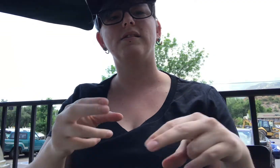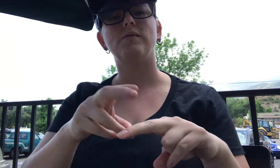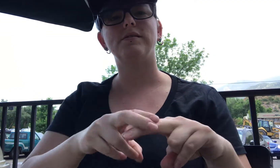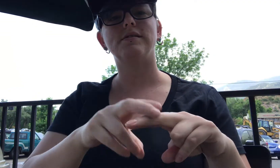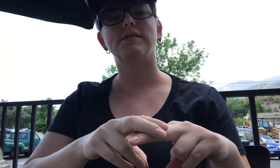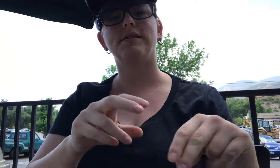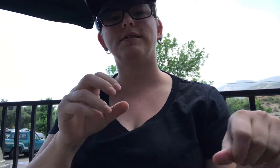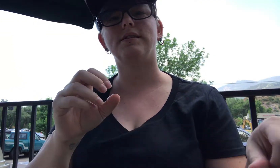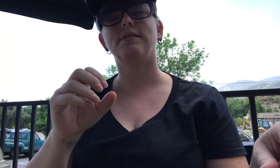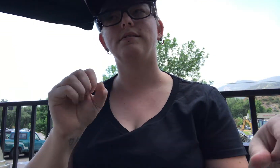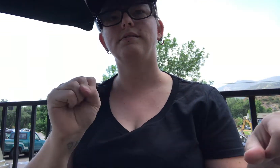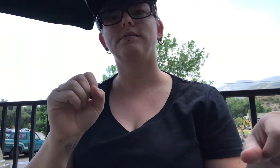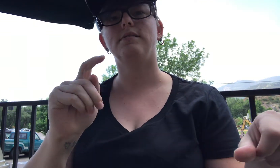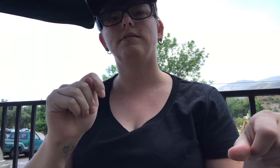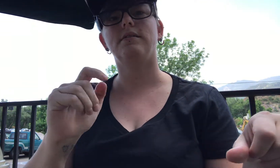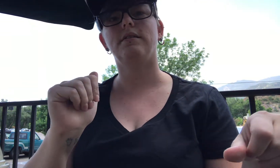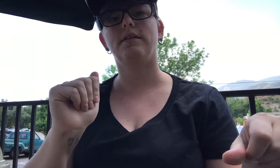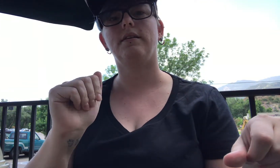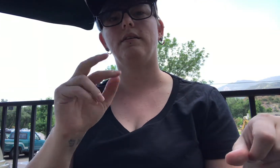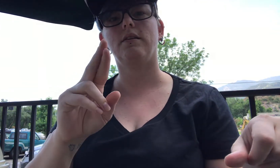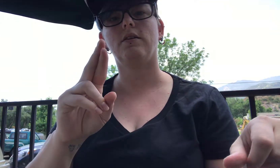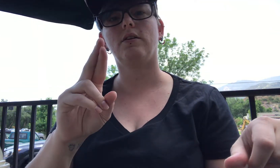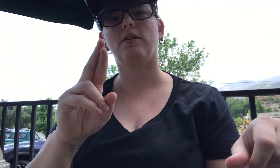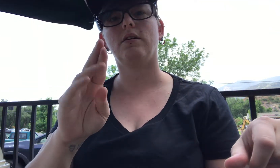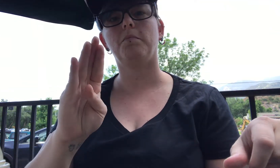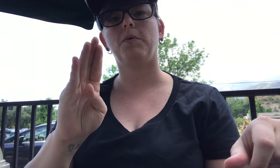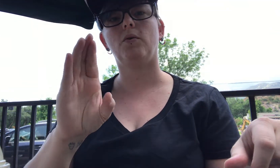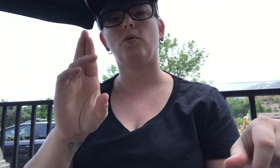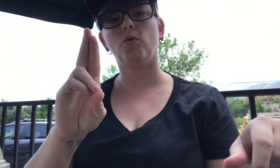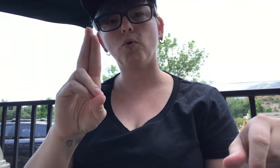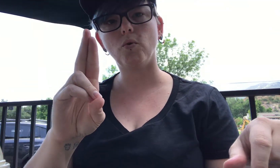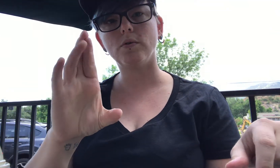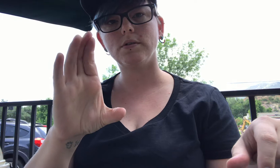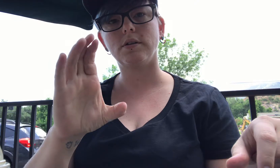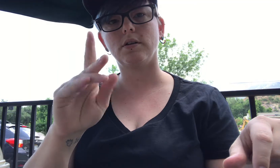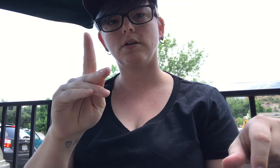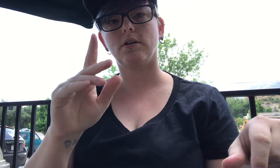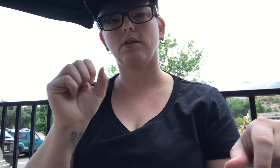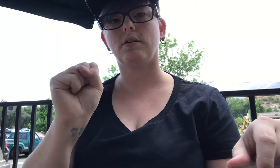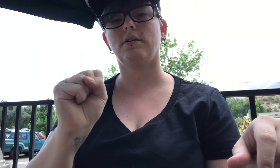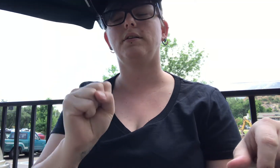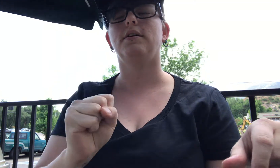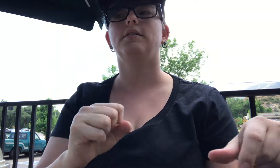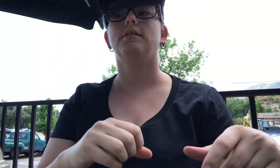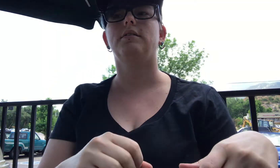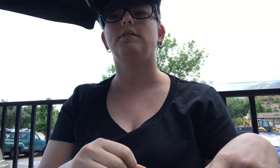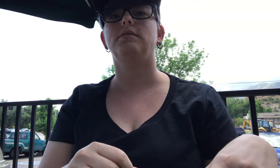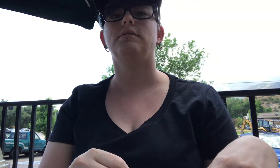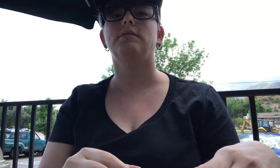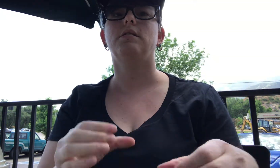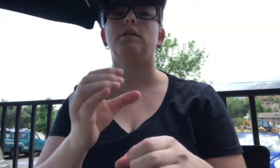Now I'm sitting at Starbucks. Coffee.